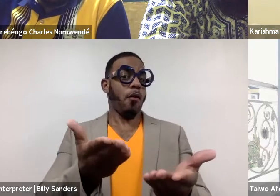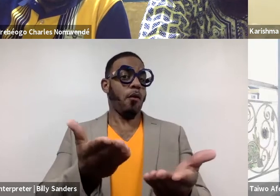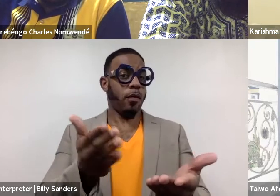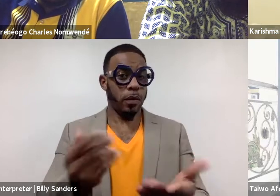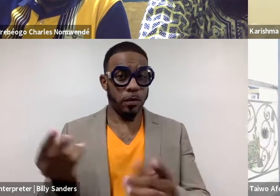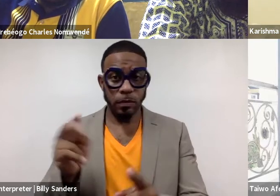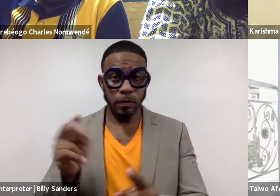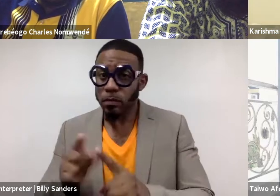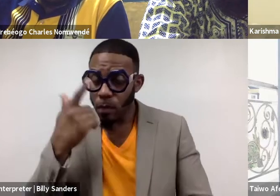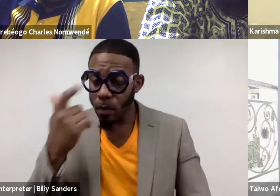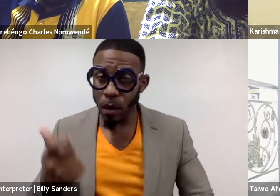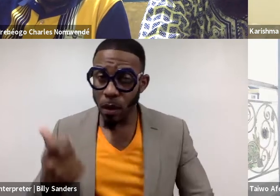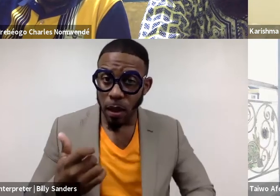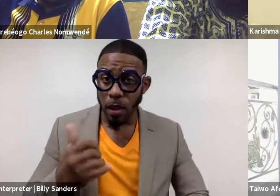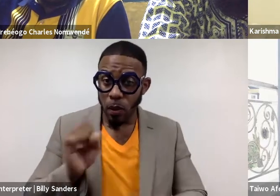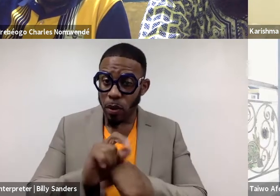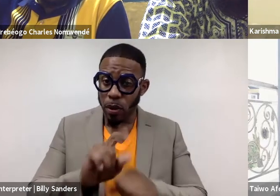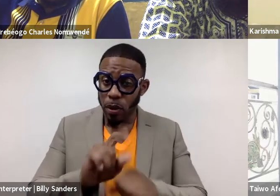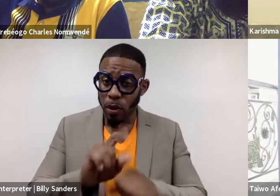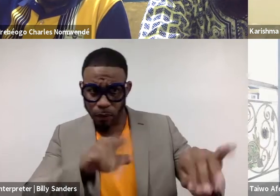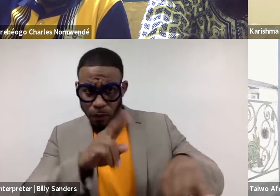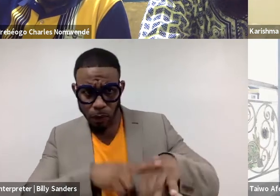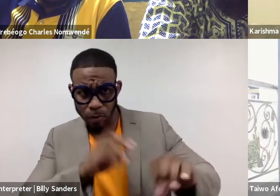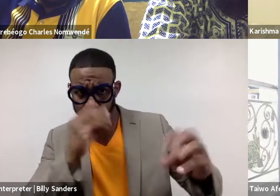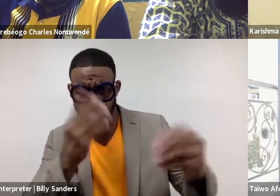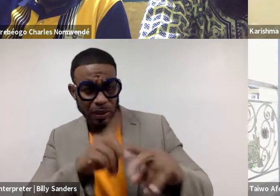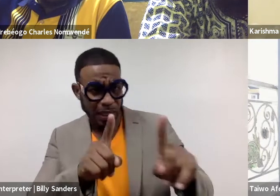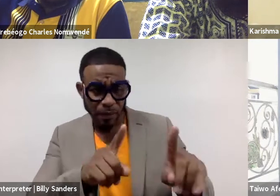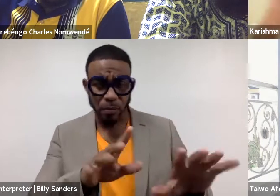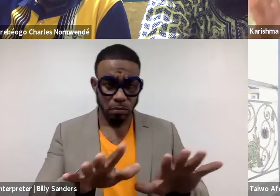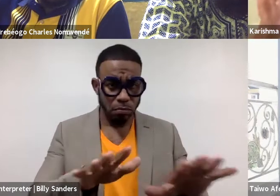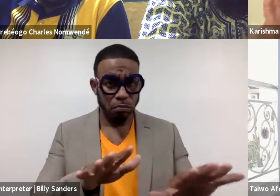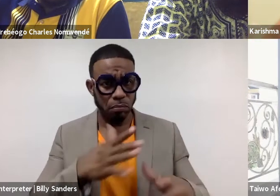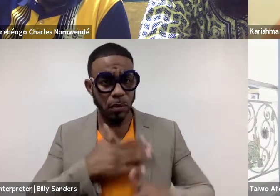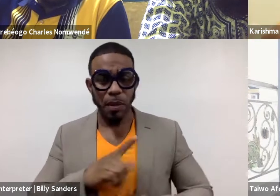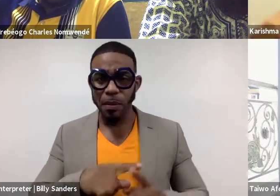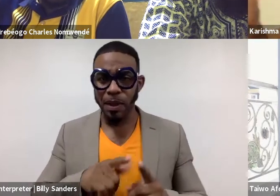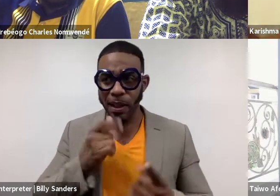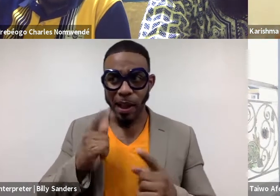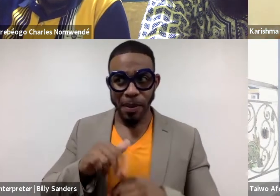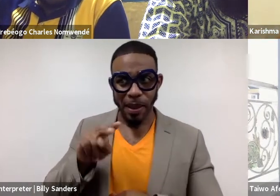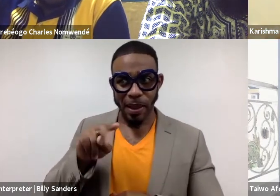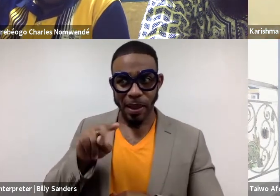because the work that is wonderful and aesthetically different and aesthetically pleasing that has been happening in Nairobi for years,